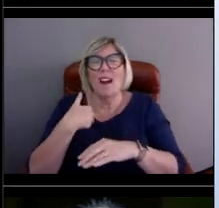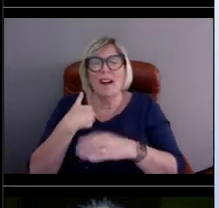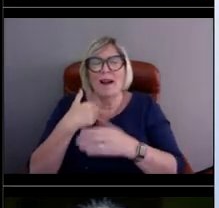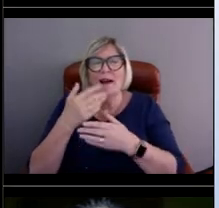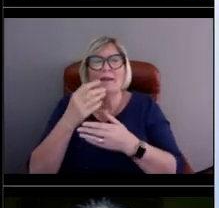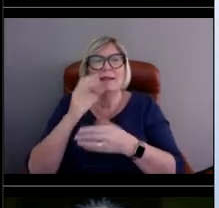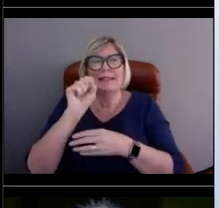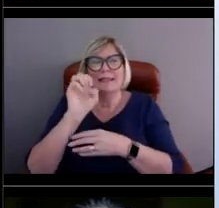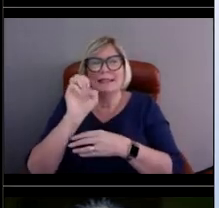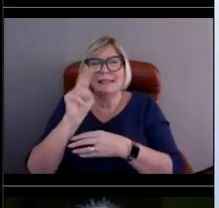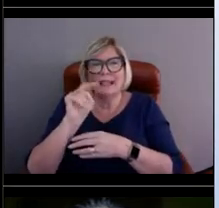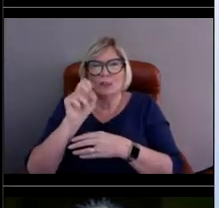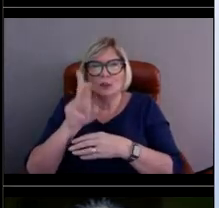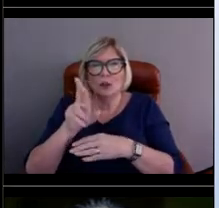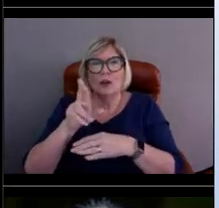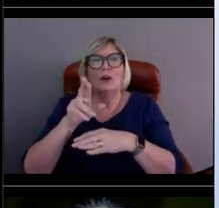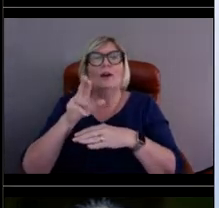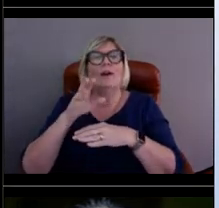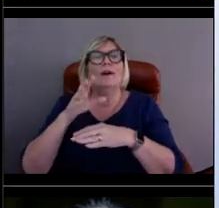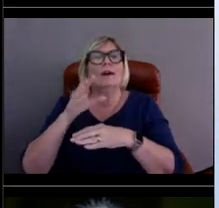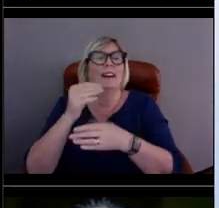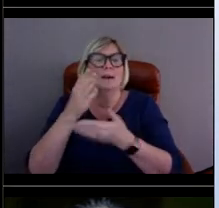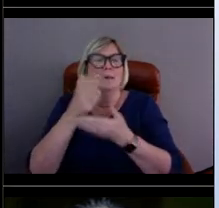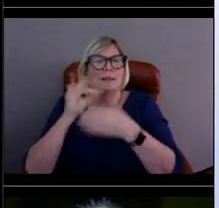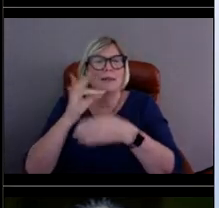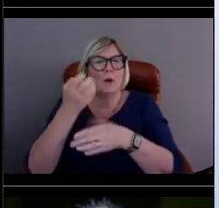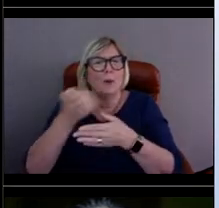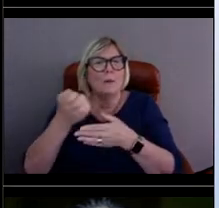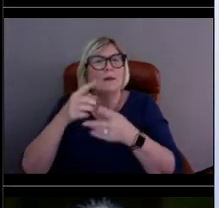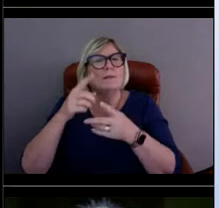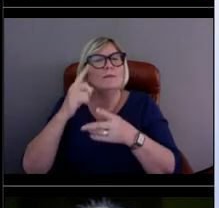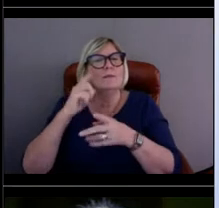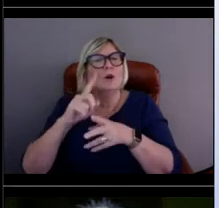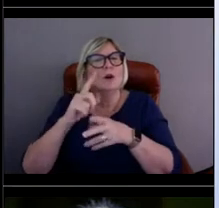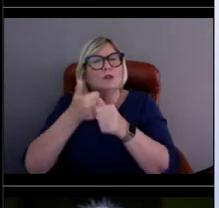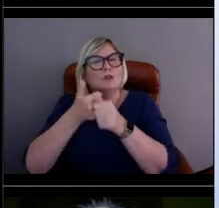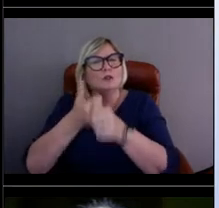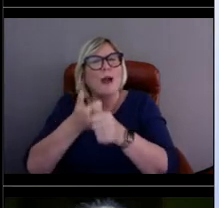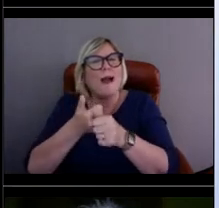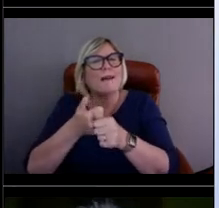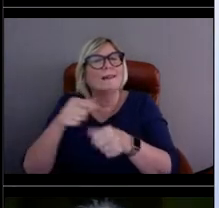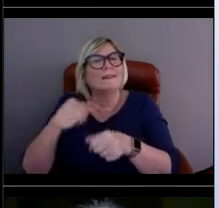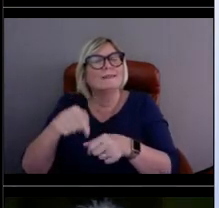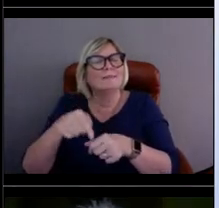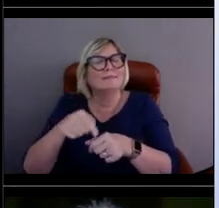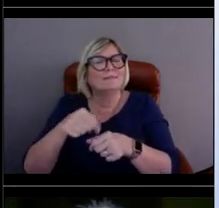on board each of the buoys to track their position. Just like your phone has a GPS in it,